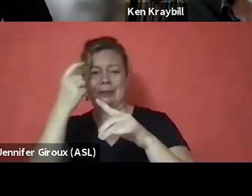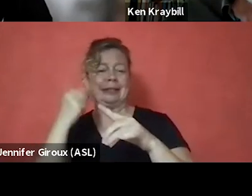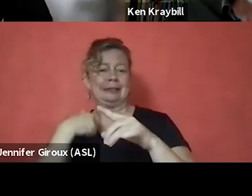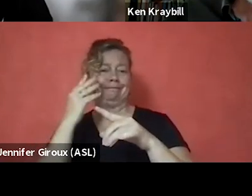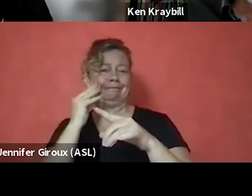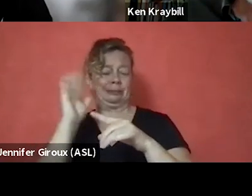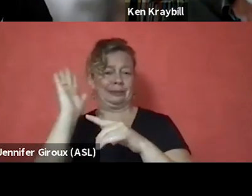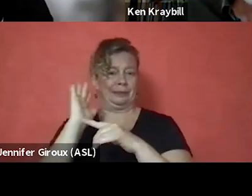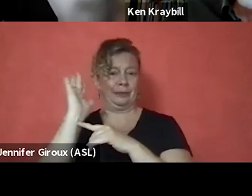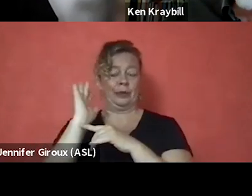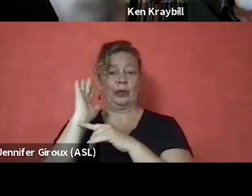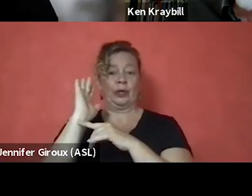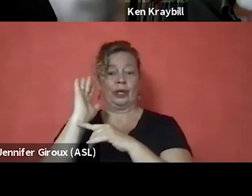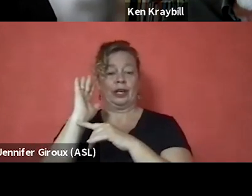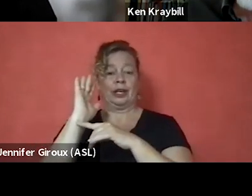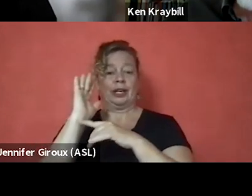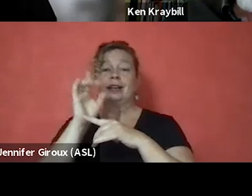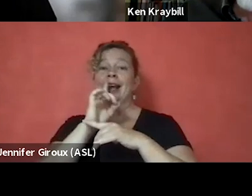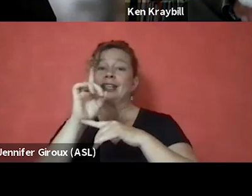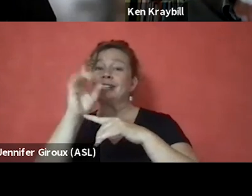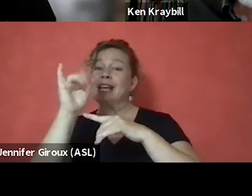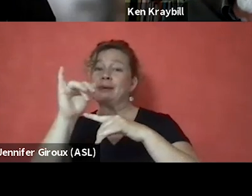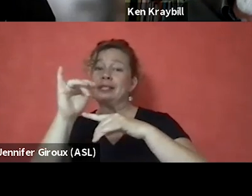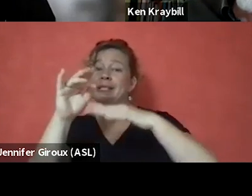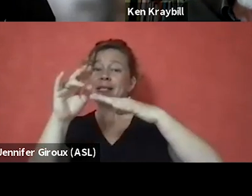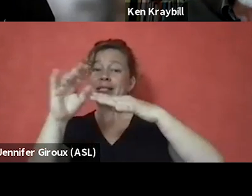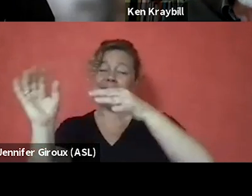were actually the bridge that gave me the connection